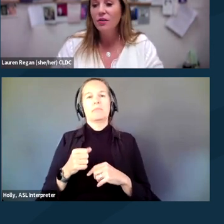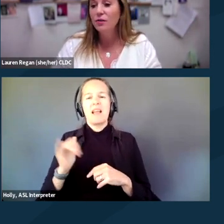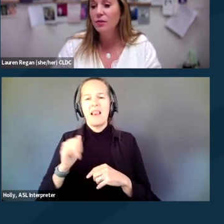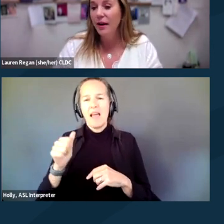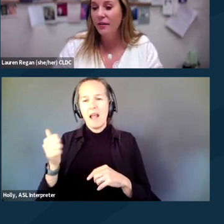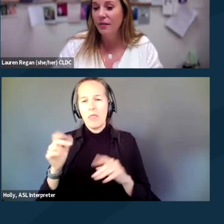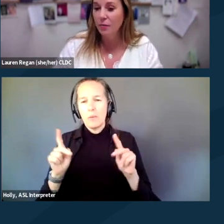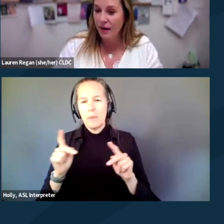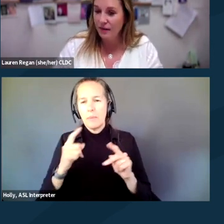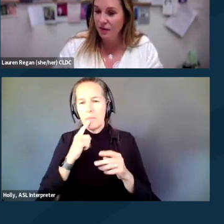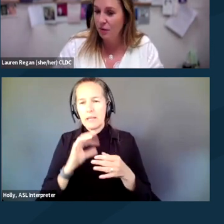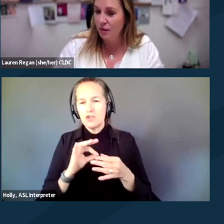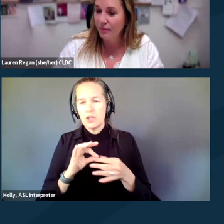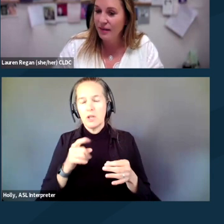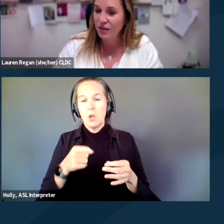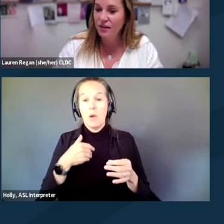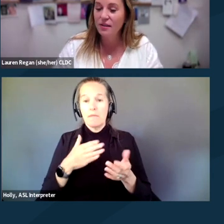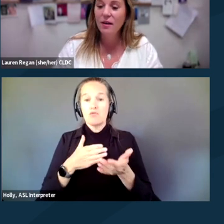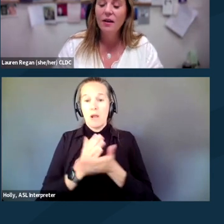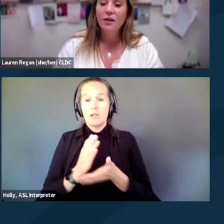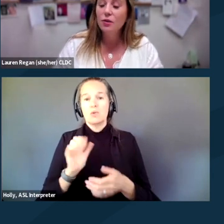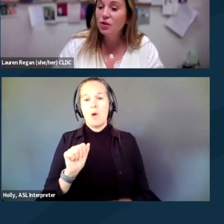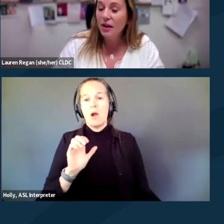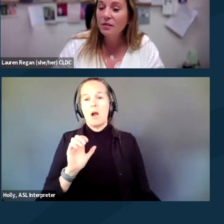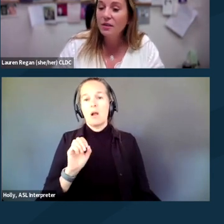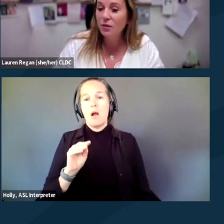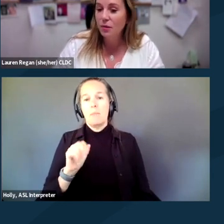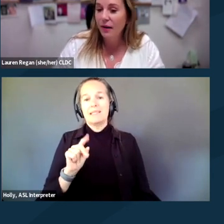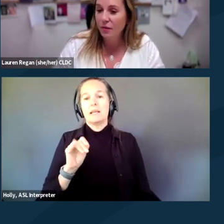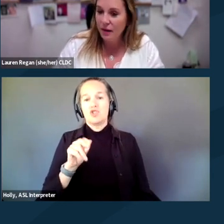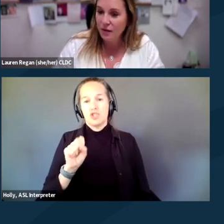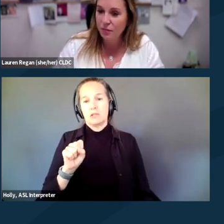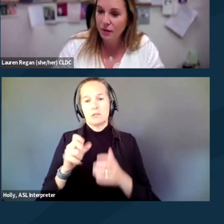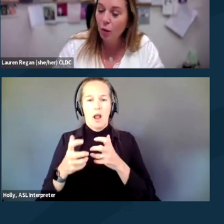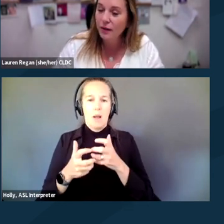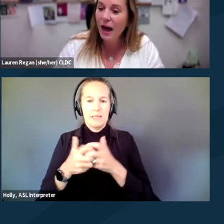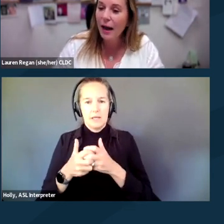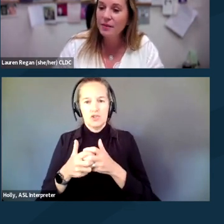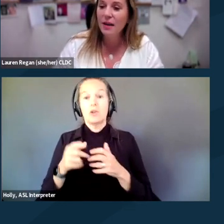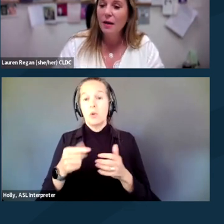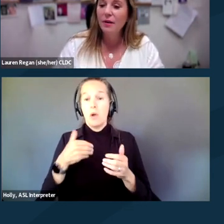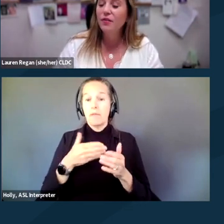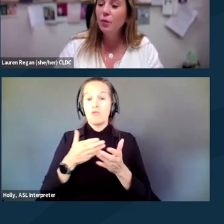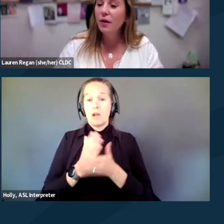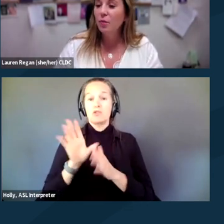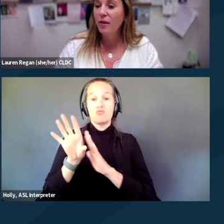you do have a right to accommodations. You generally do have the right to record cops, but if you are the one